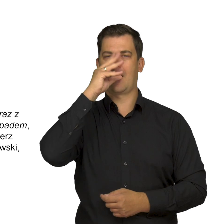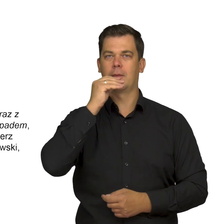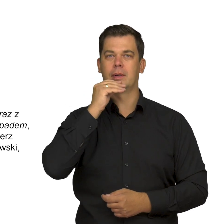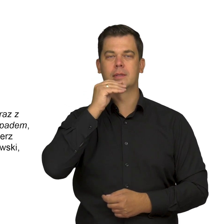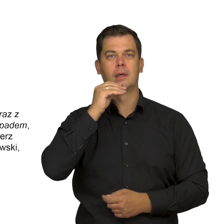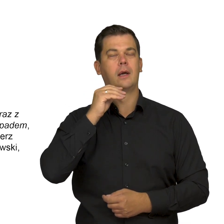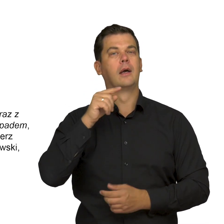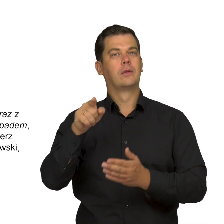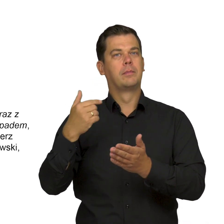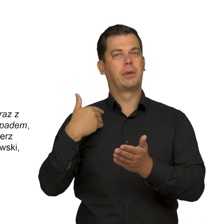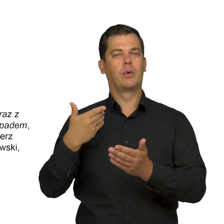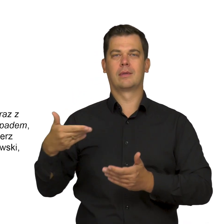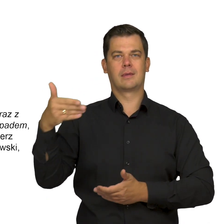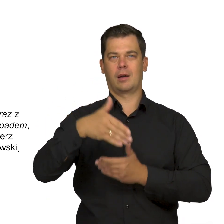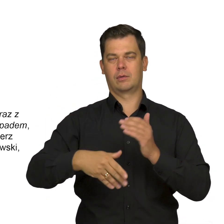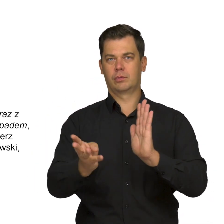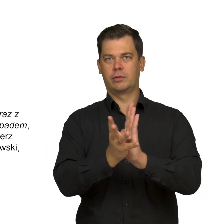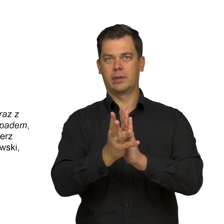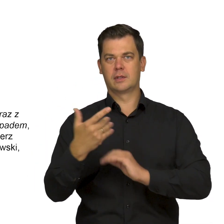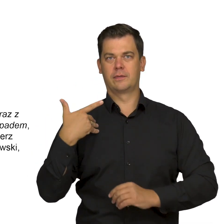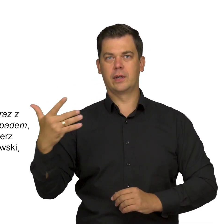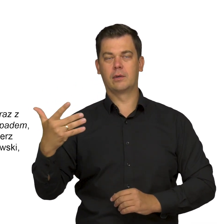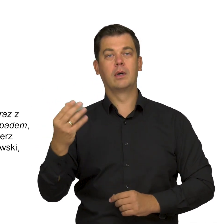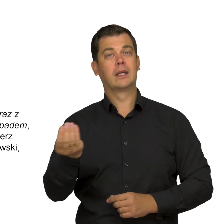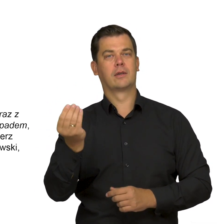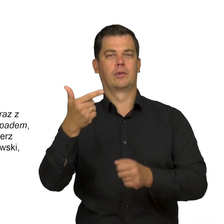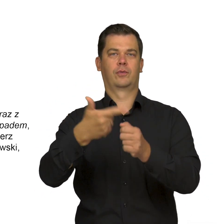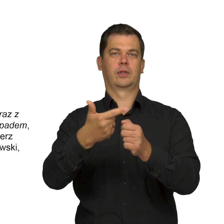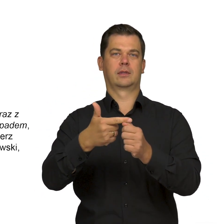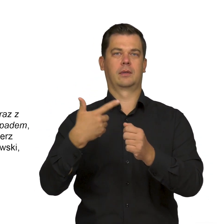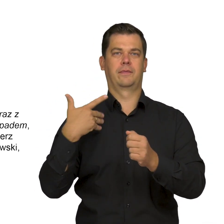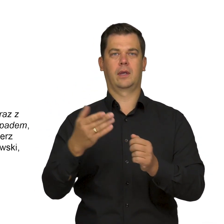returns towards the end of the 19th and in the 20th century.